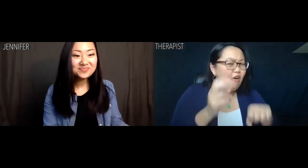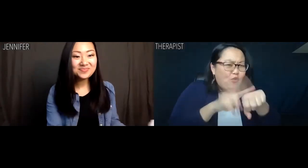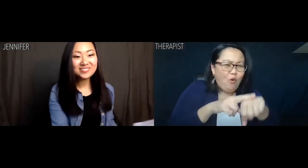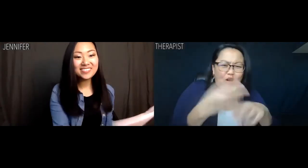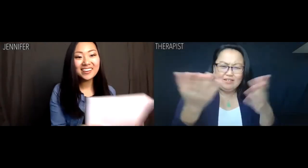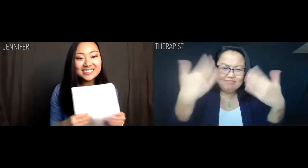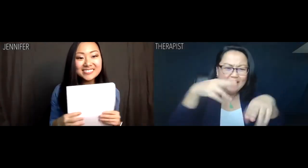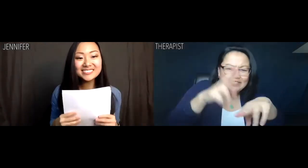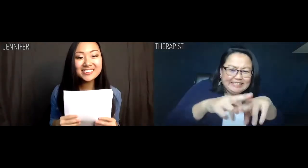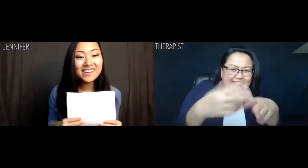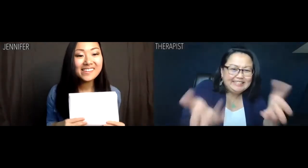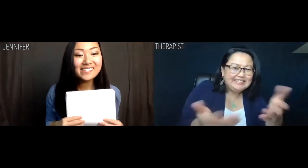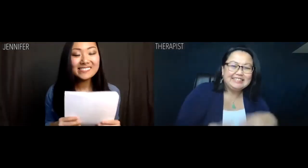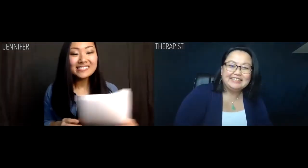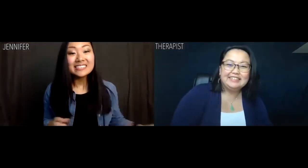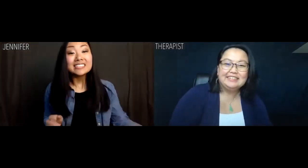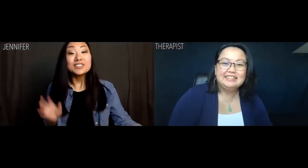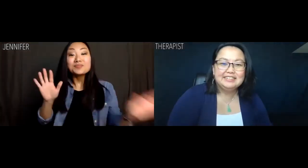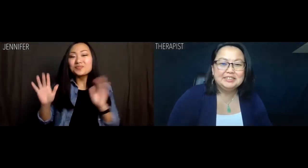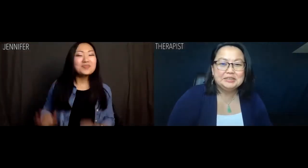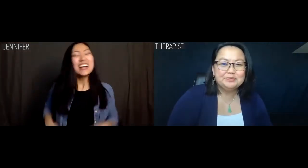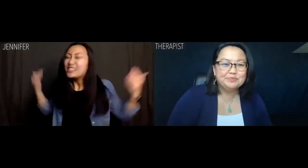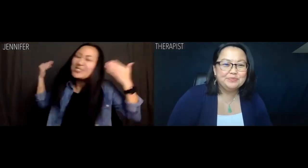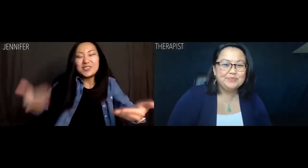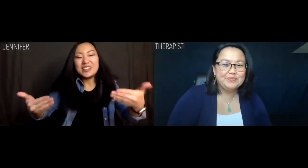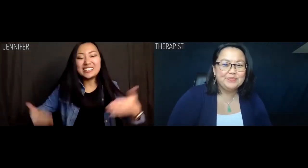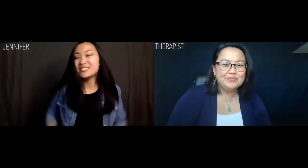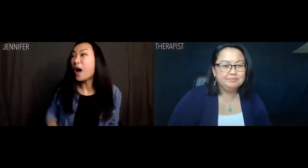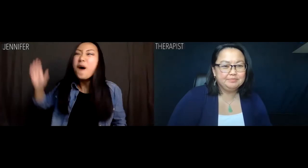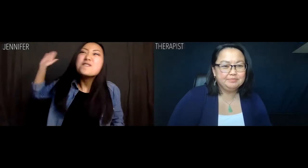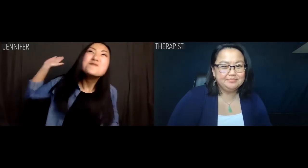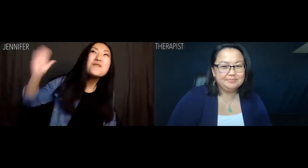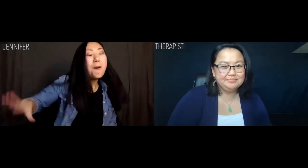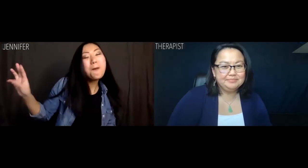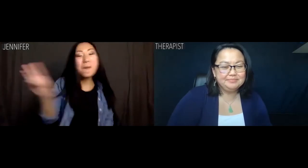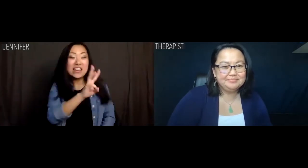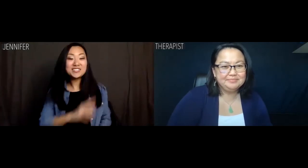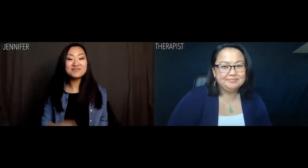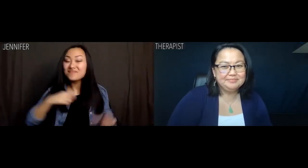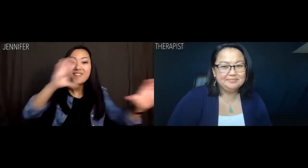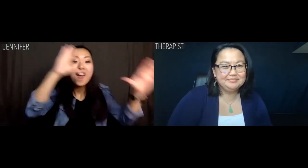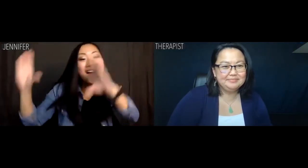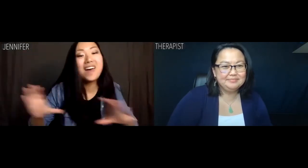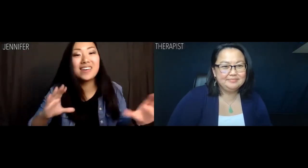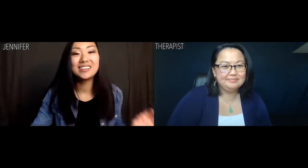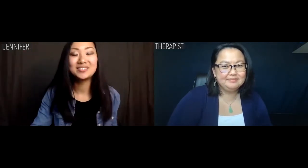Therapist: Of course. Have a seat. Jennifer: OK, so let's do this! Full Western! I stayed up all night.